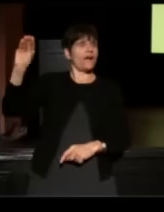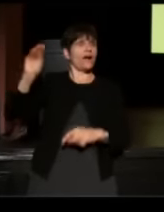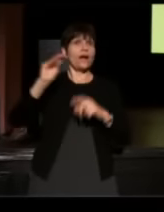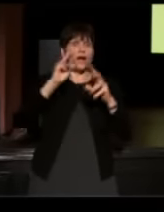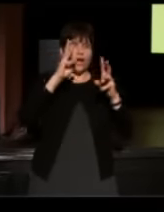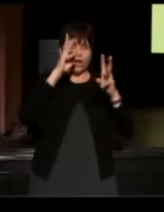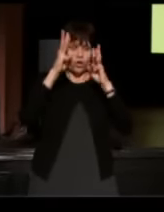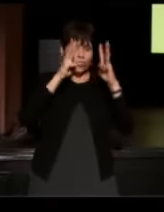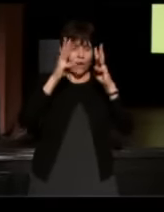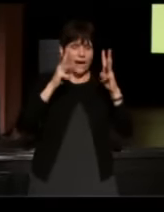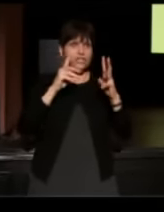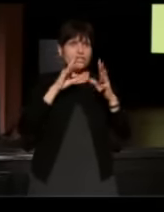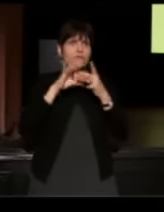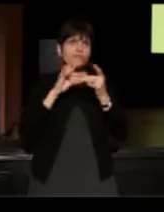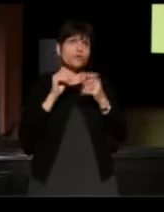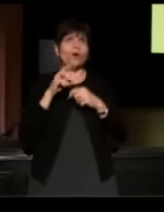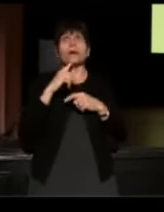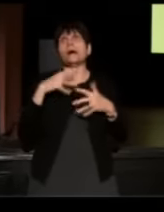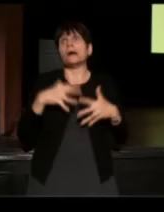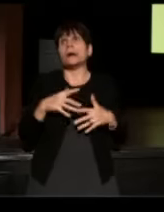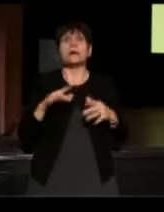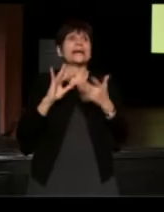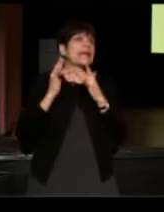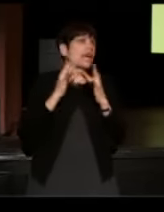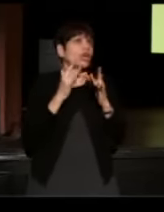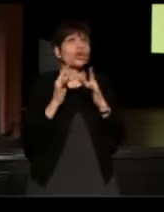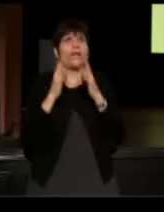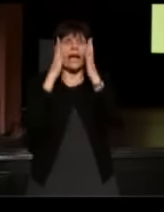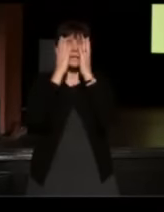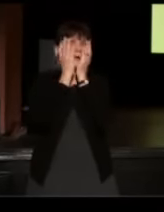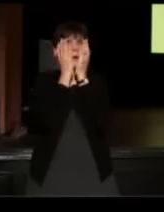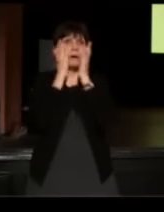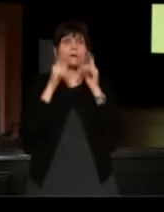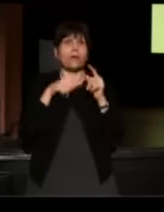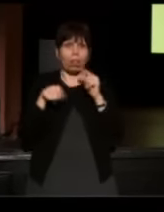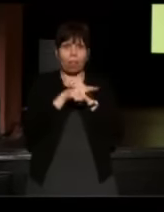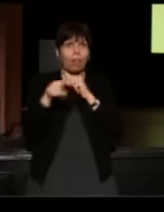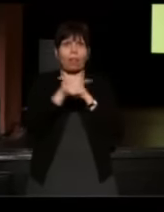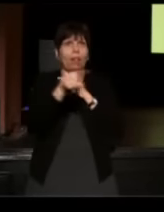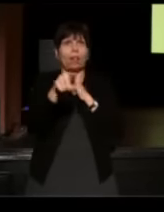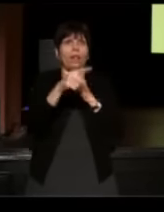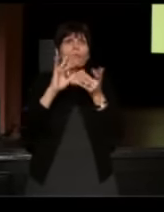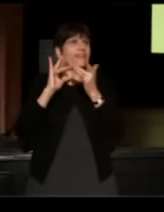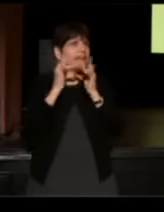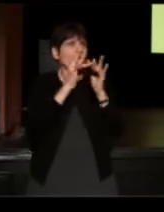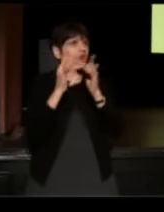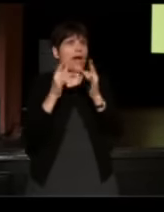I was very worried about what would happen. The internet is such a coarse place and the last two months, as I've listened